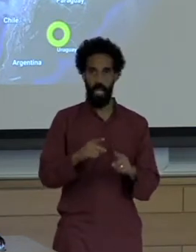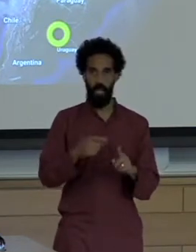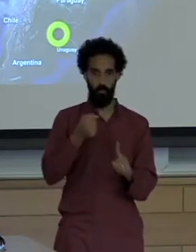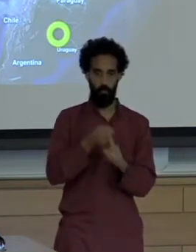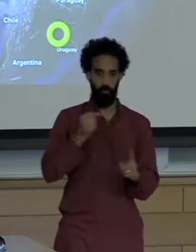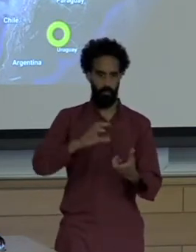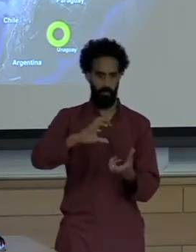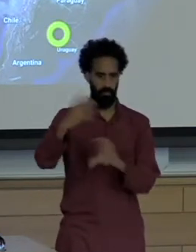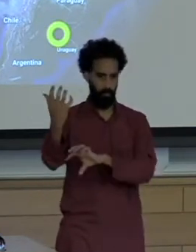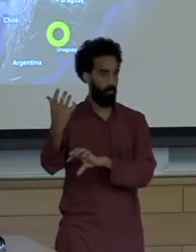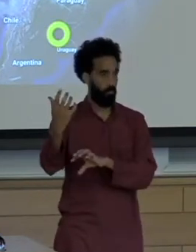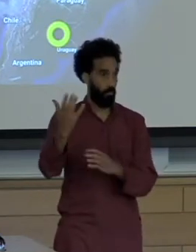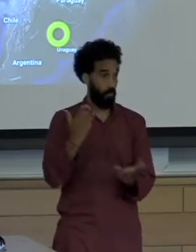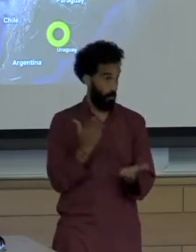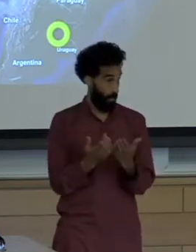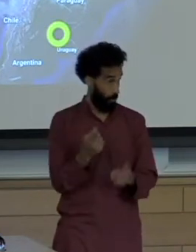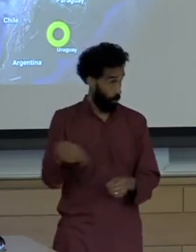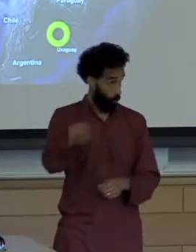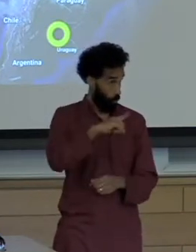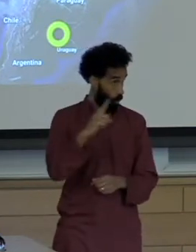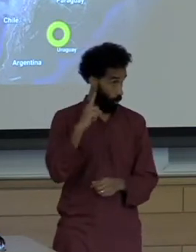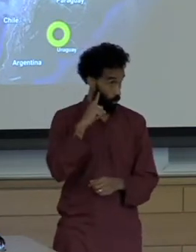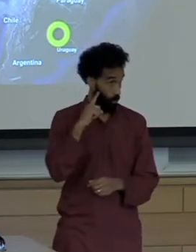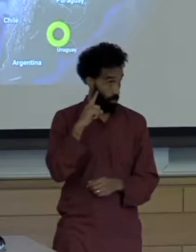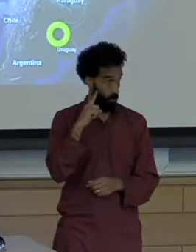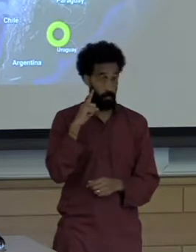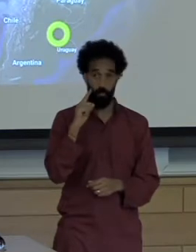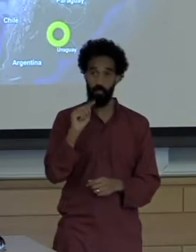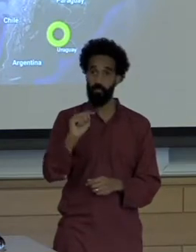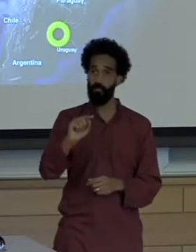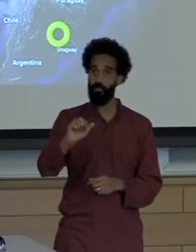you may have heard of the Tailings Dam collapse at